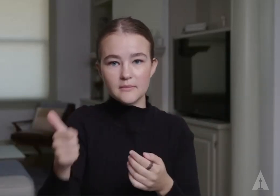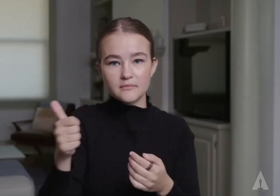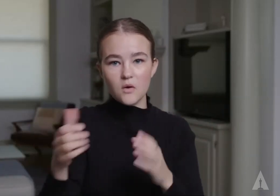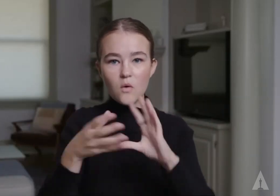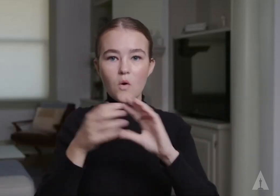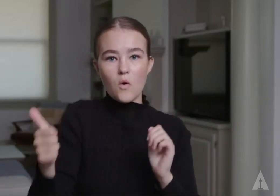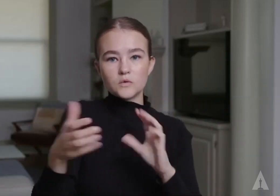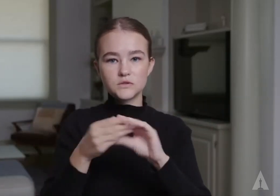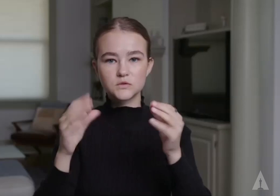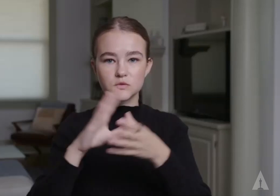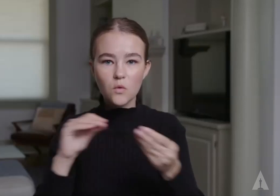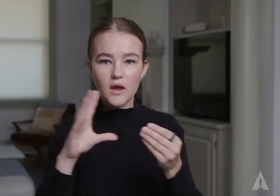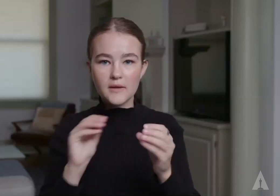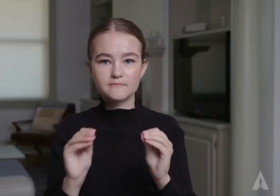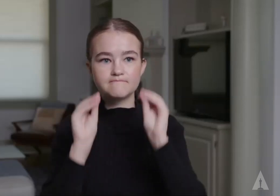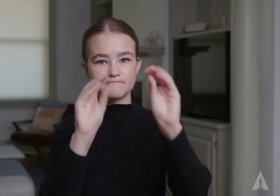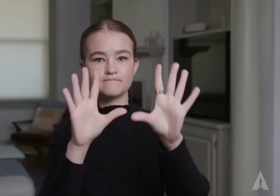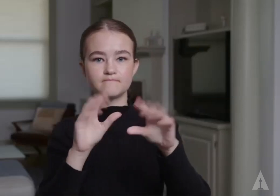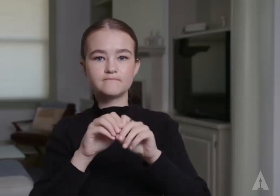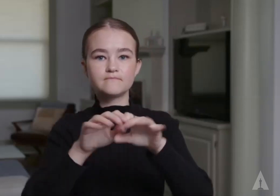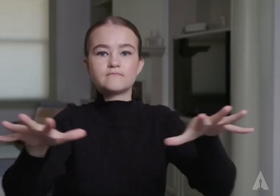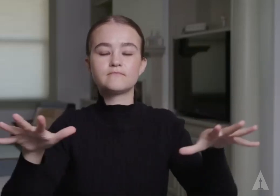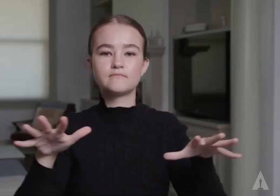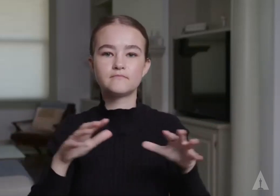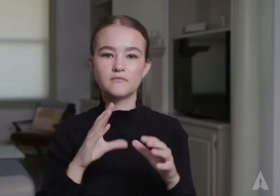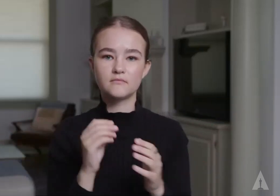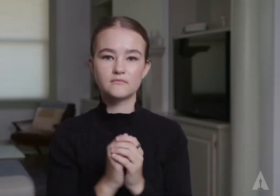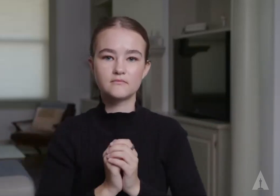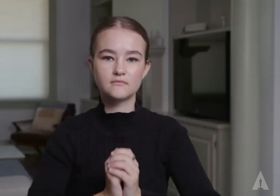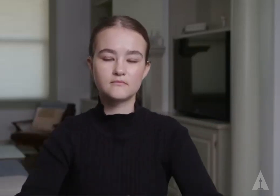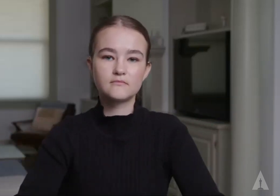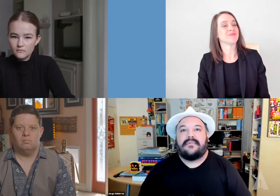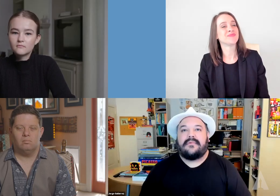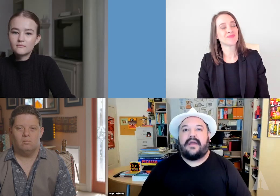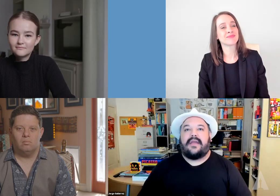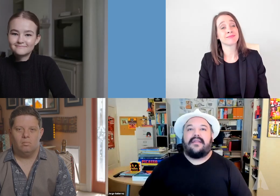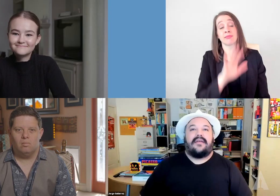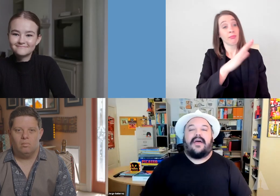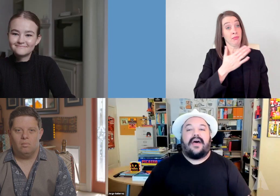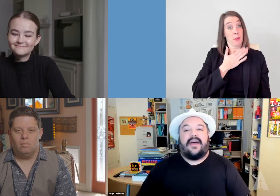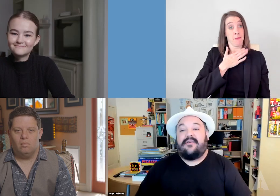to feel that they could even write their own stories and share them with the world. Great.